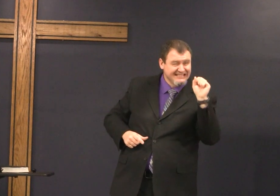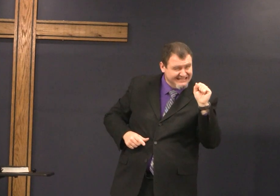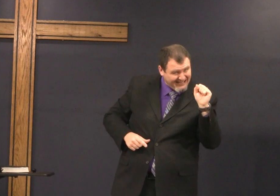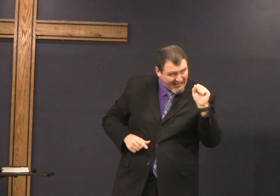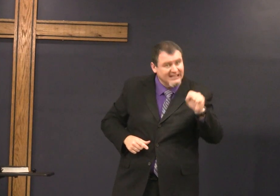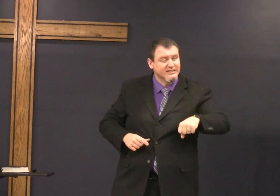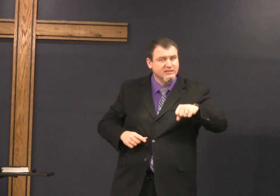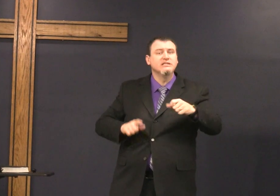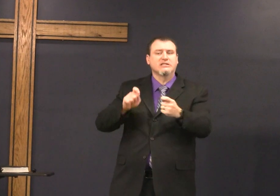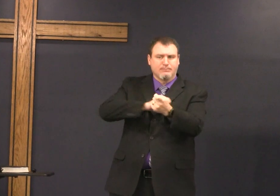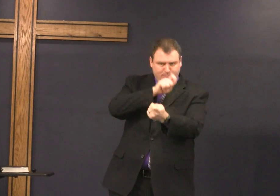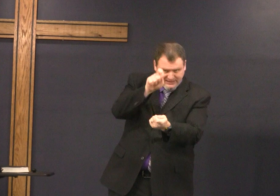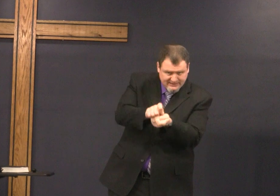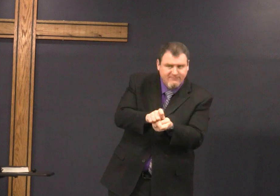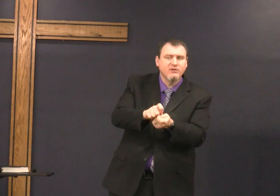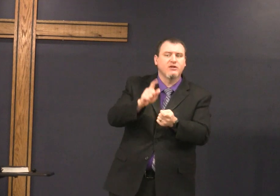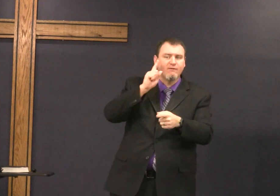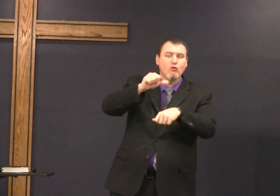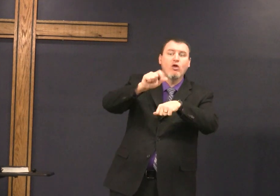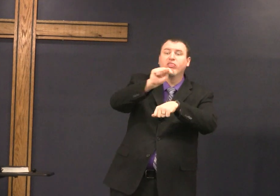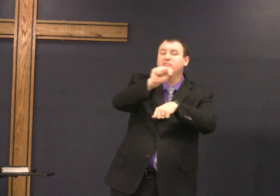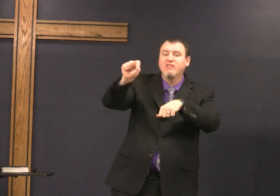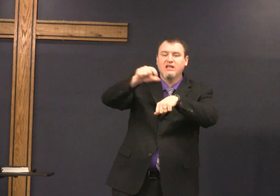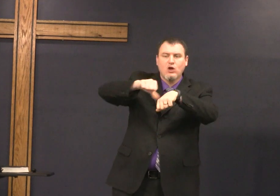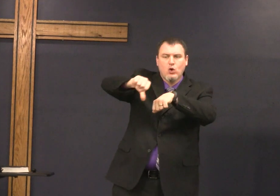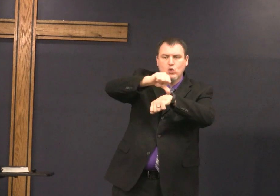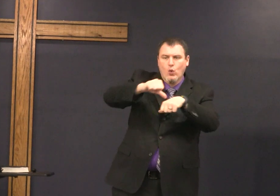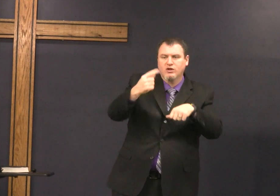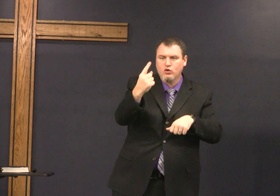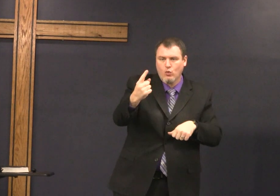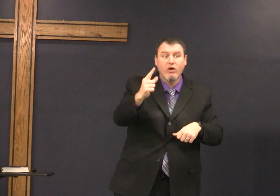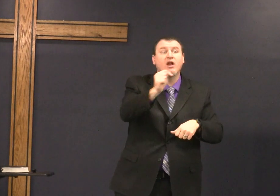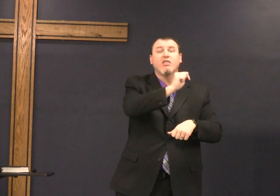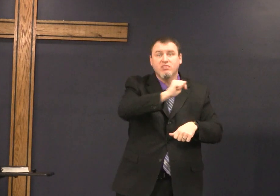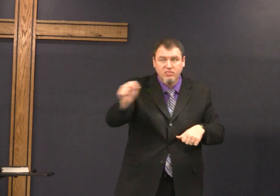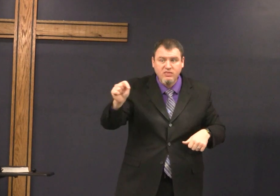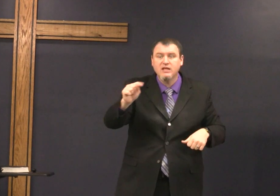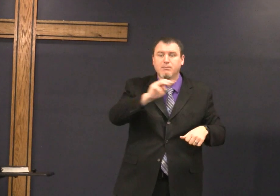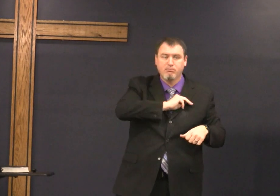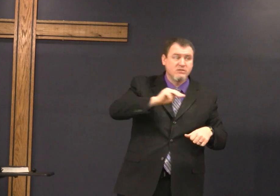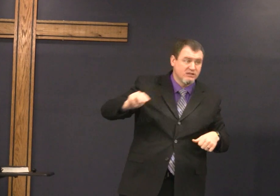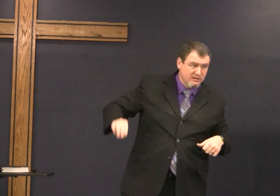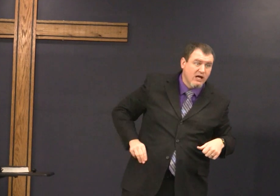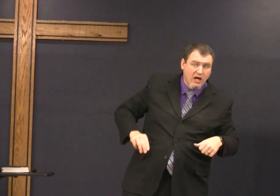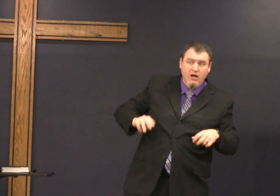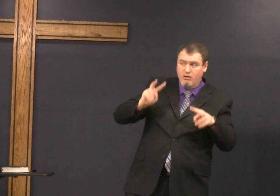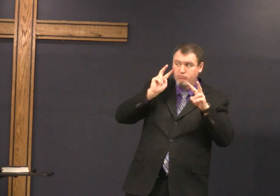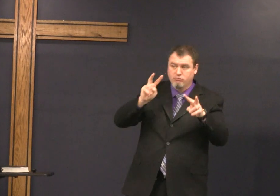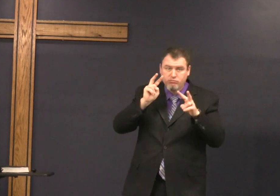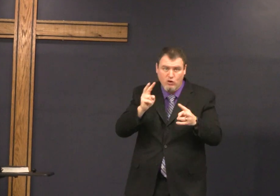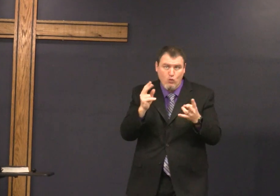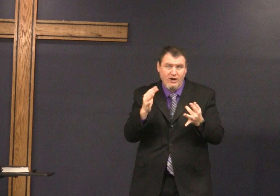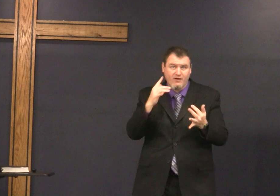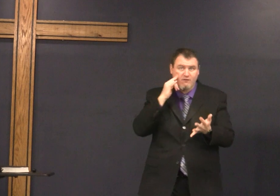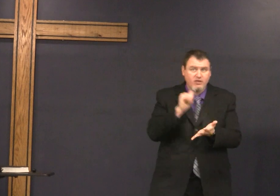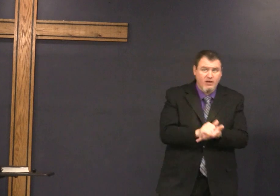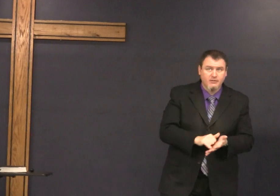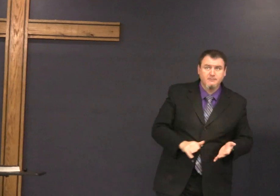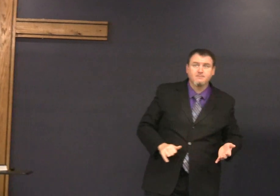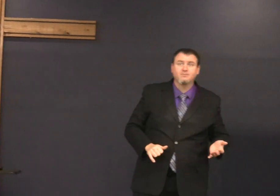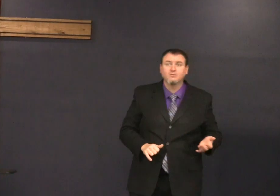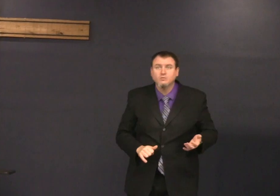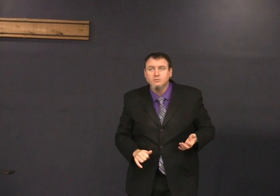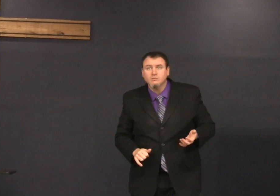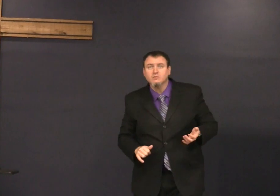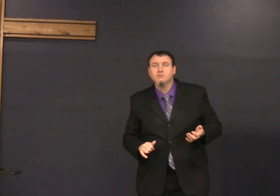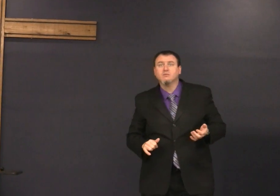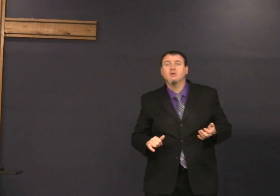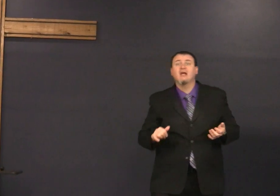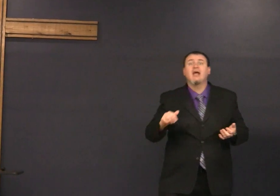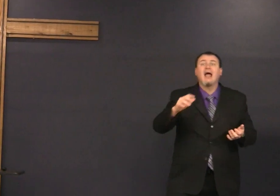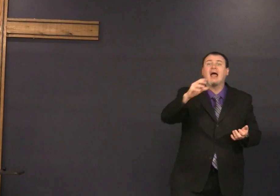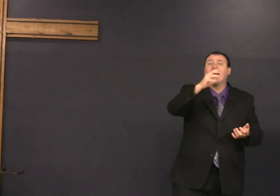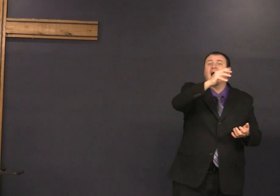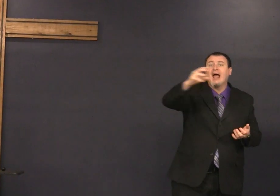coming of the Lord yes specifically the anointed one the Messiah is who they were waiting for